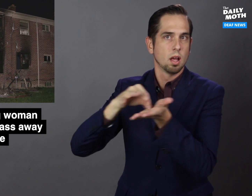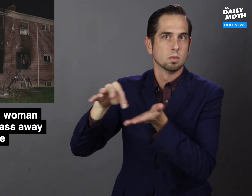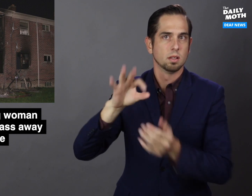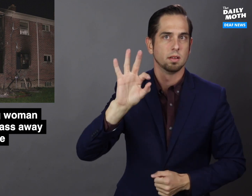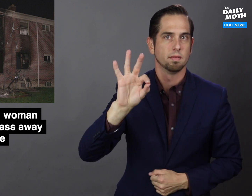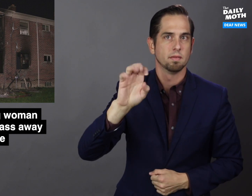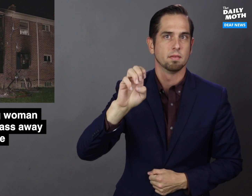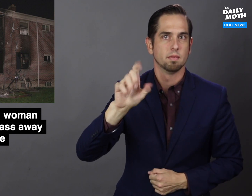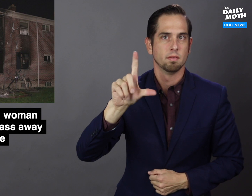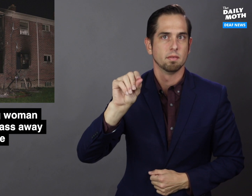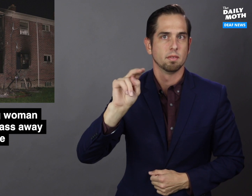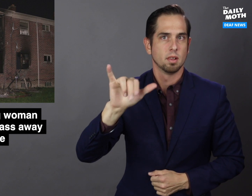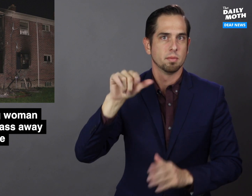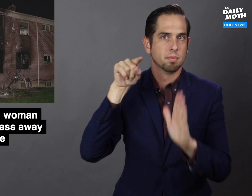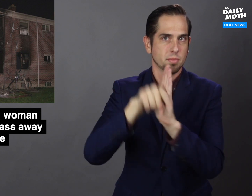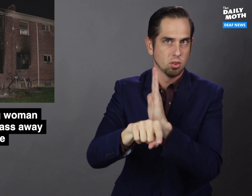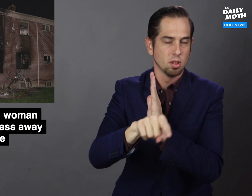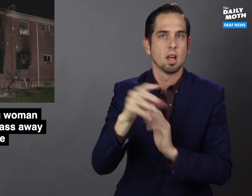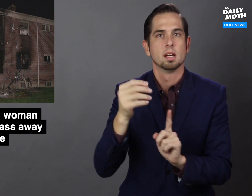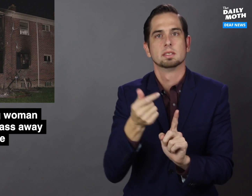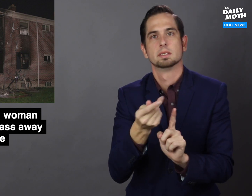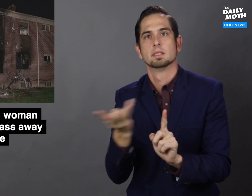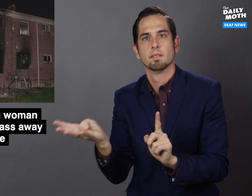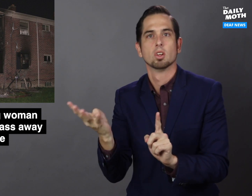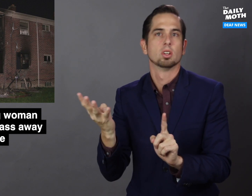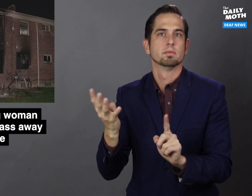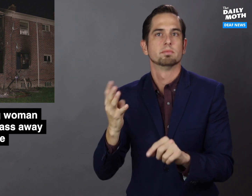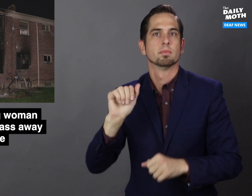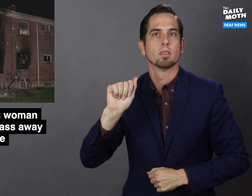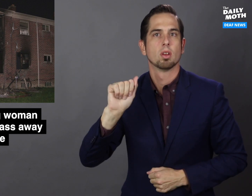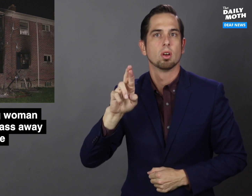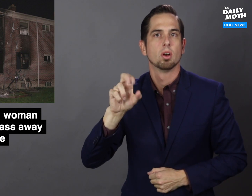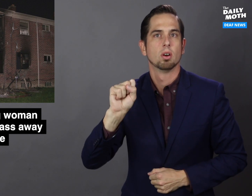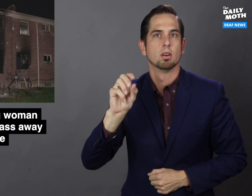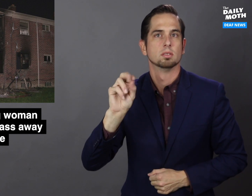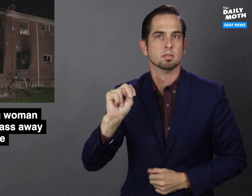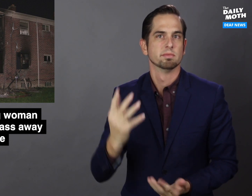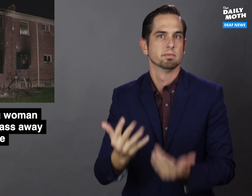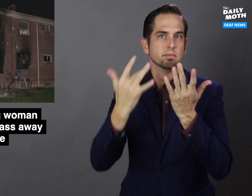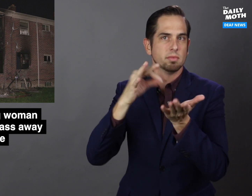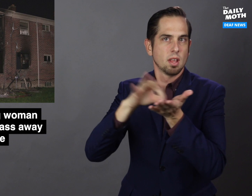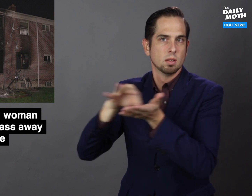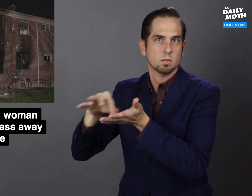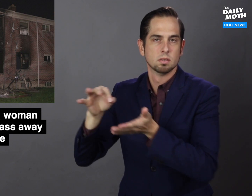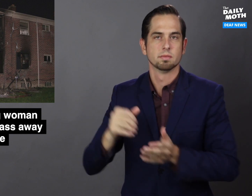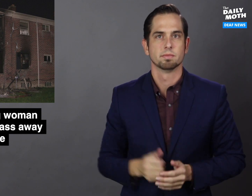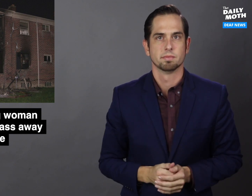felony murder and several arson counts.